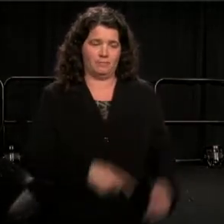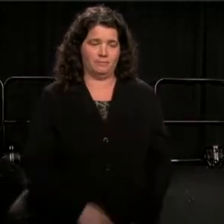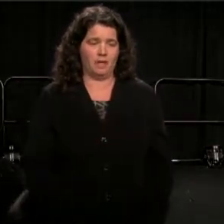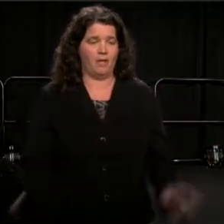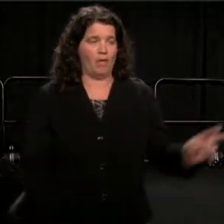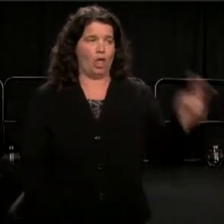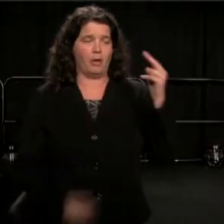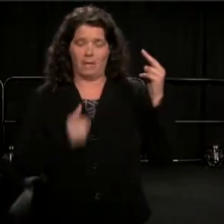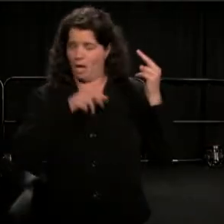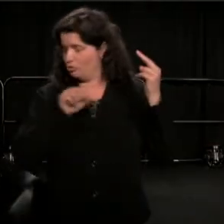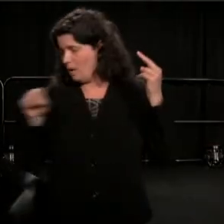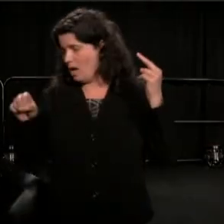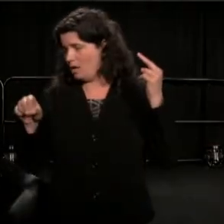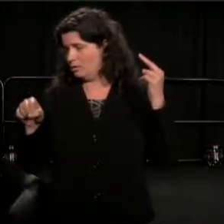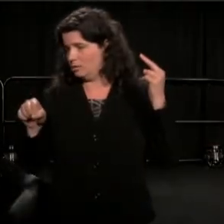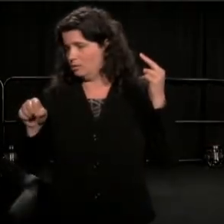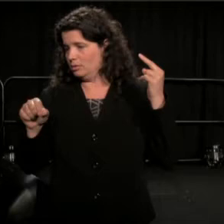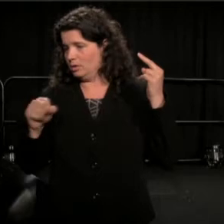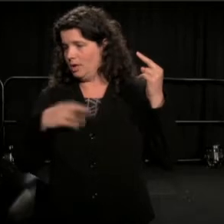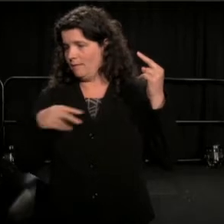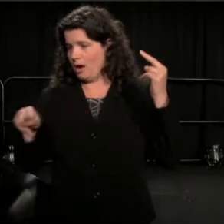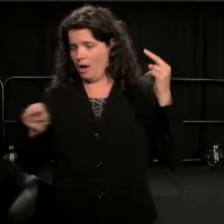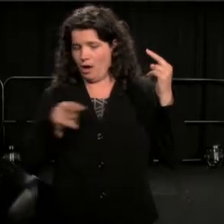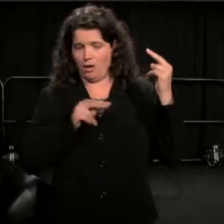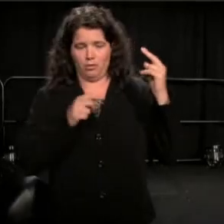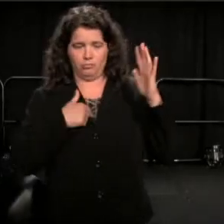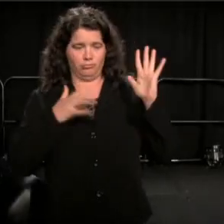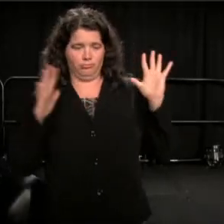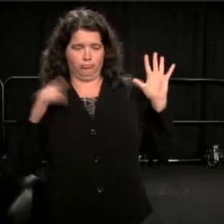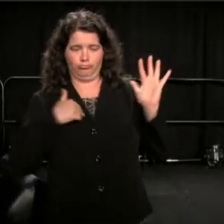if I look back, I'm not going to ,